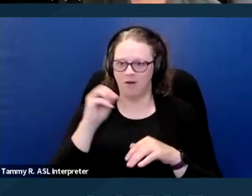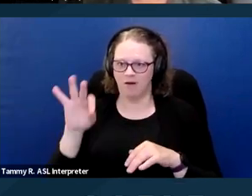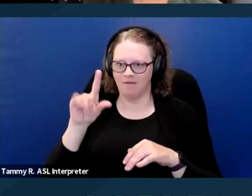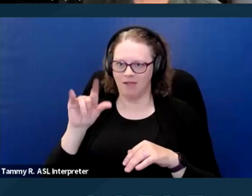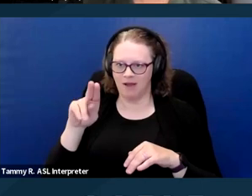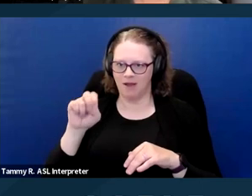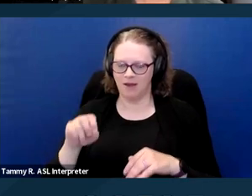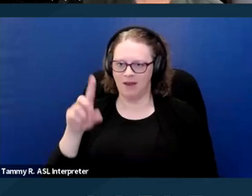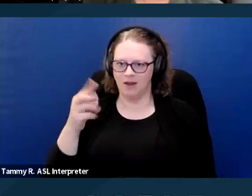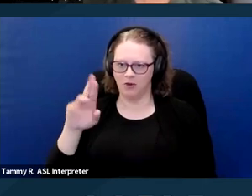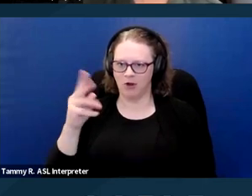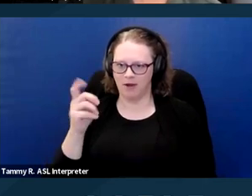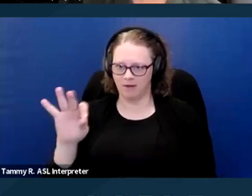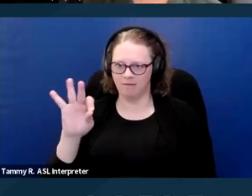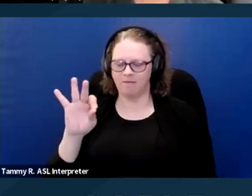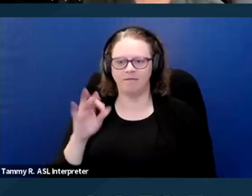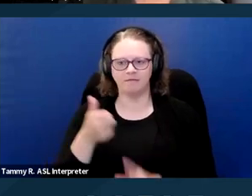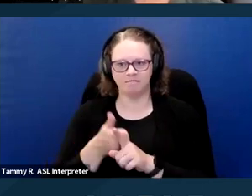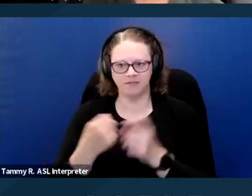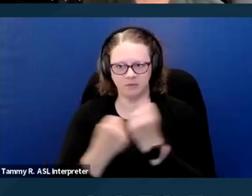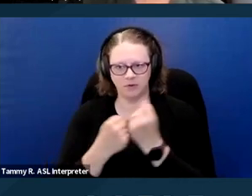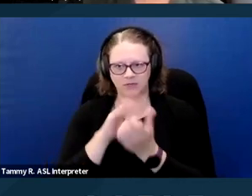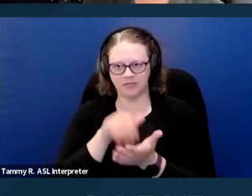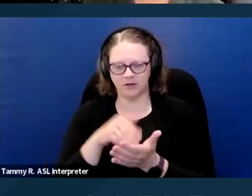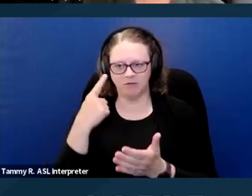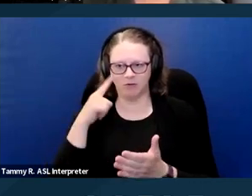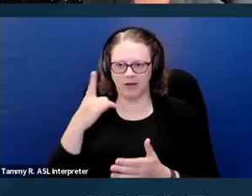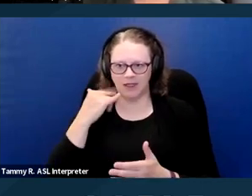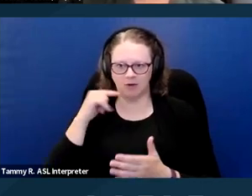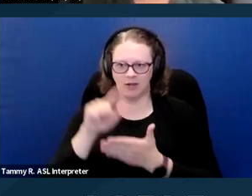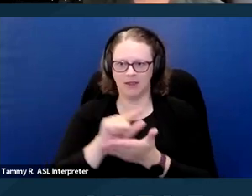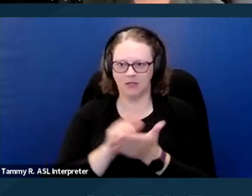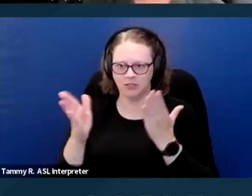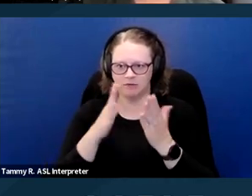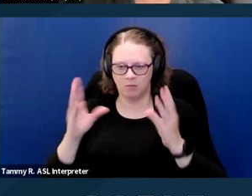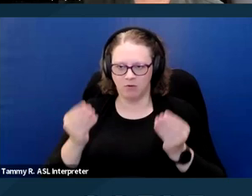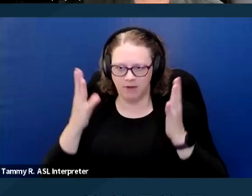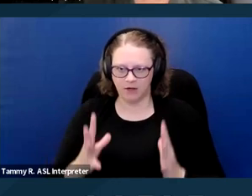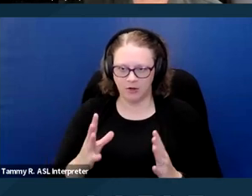for California legal services providers. Meaning it is part of my job to help you when you are dealing